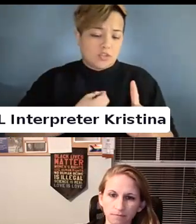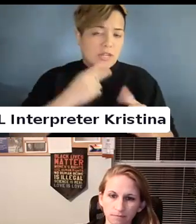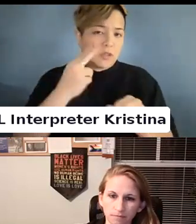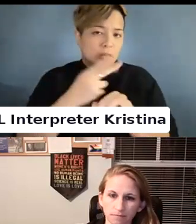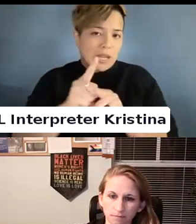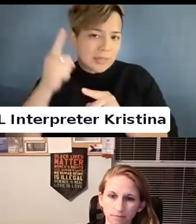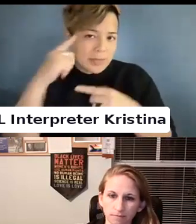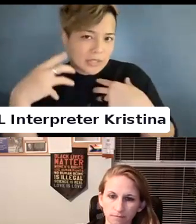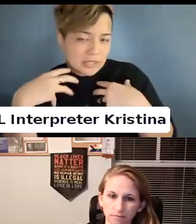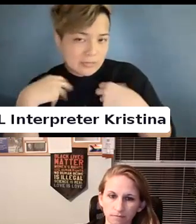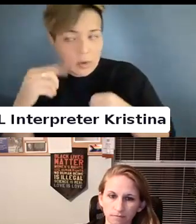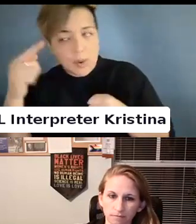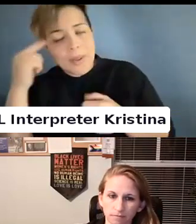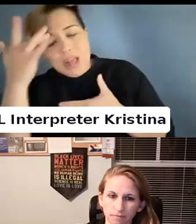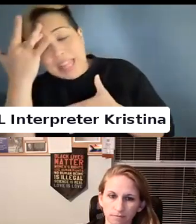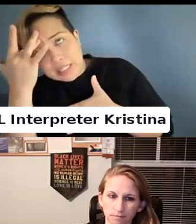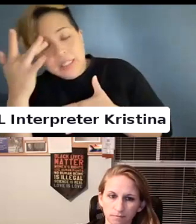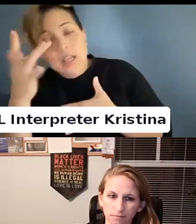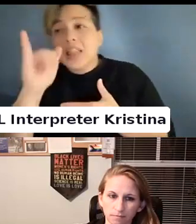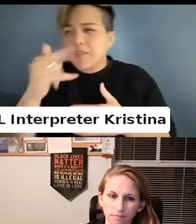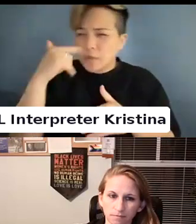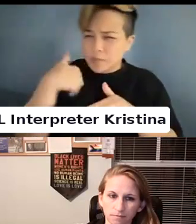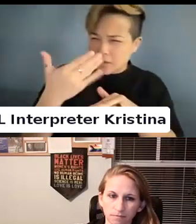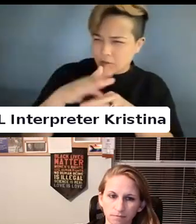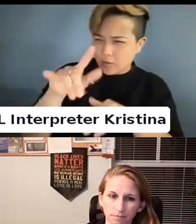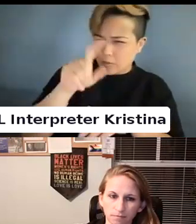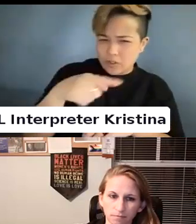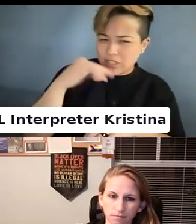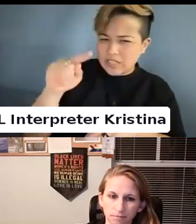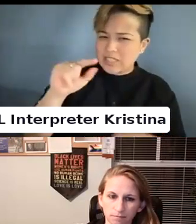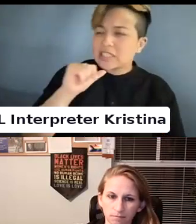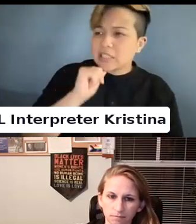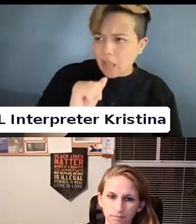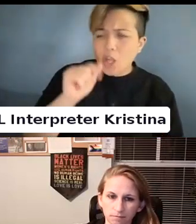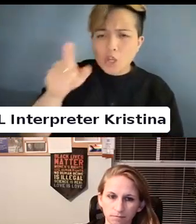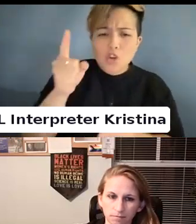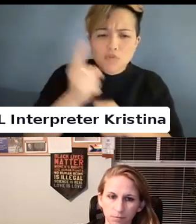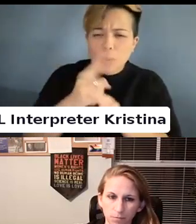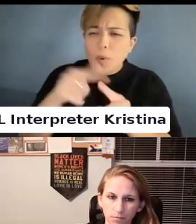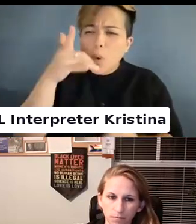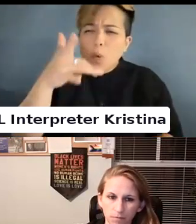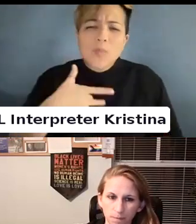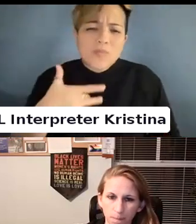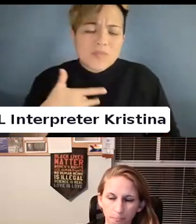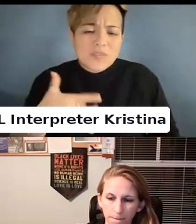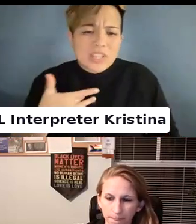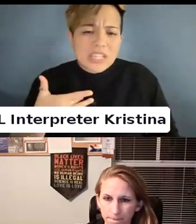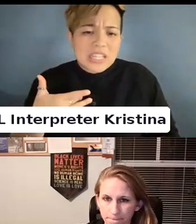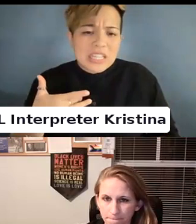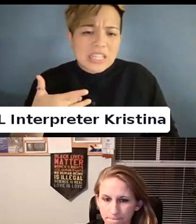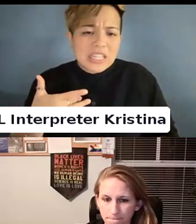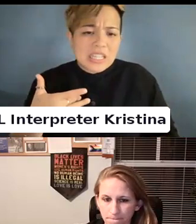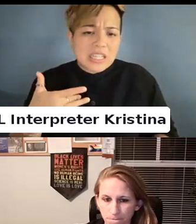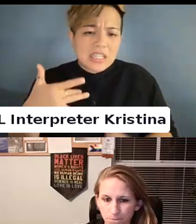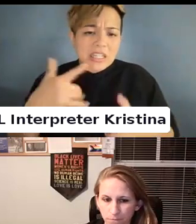It creates the answer of why are you feeling the urge to yell so hard.